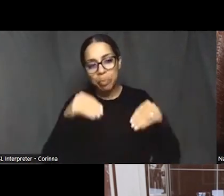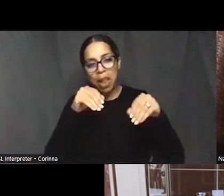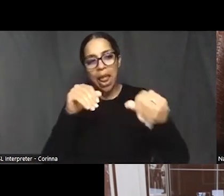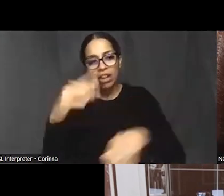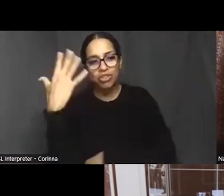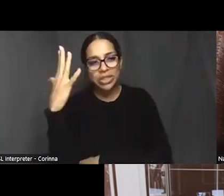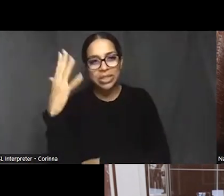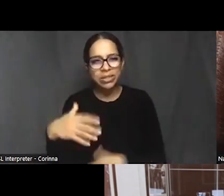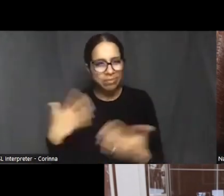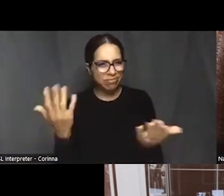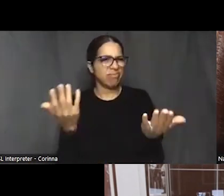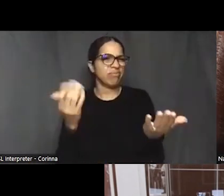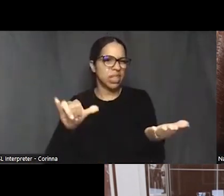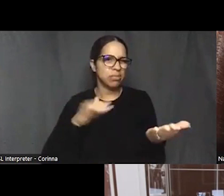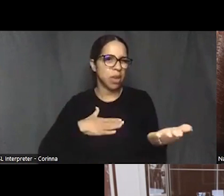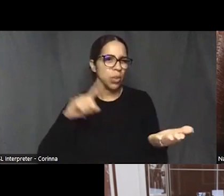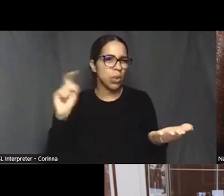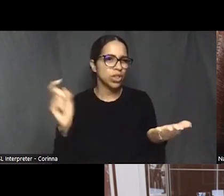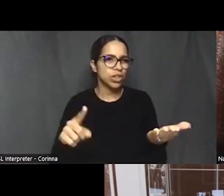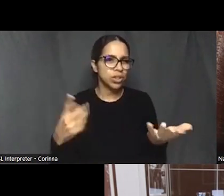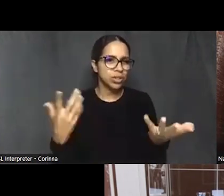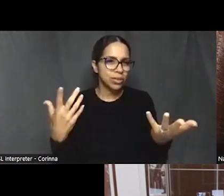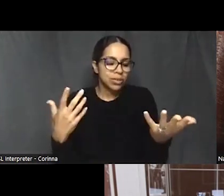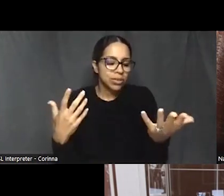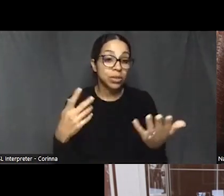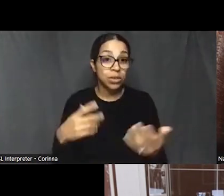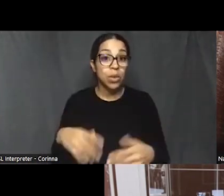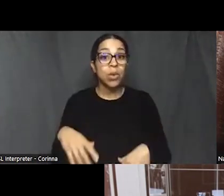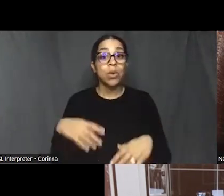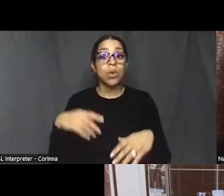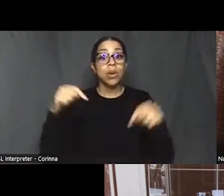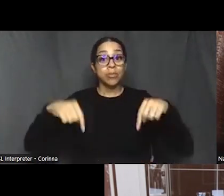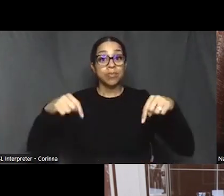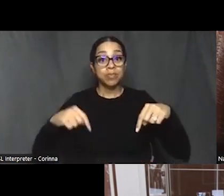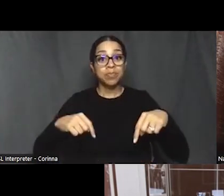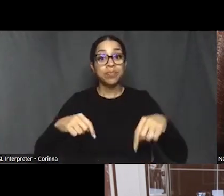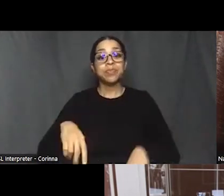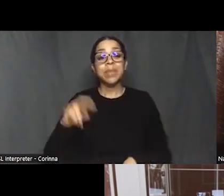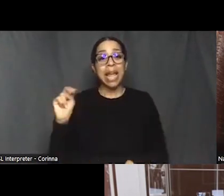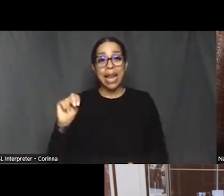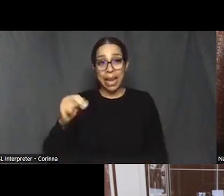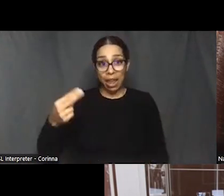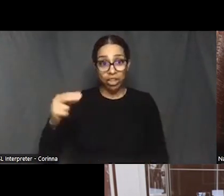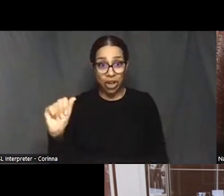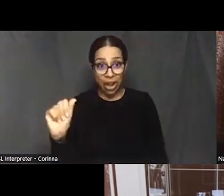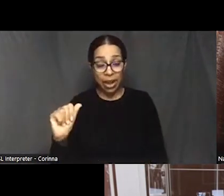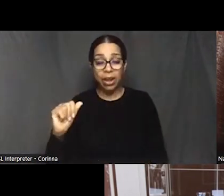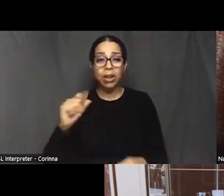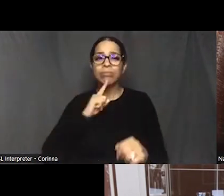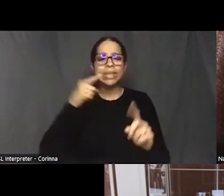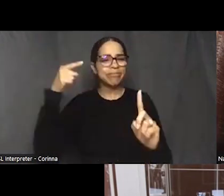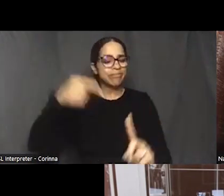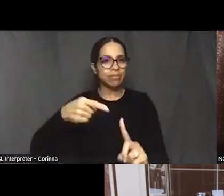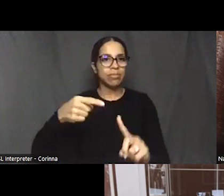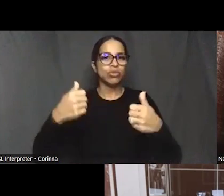is all about telling the stories. How do we change the narrative to be